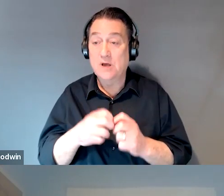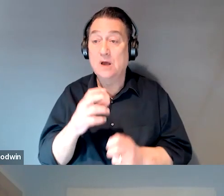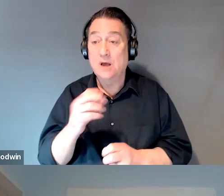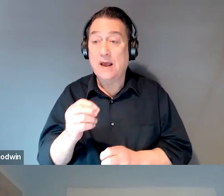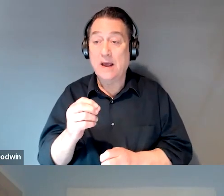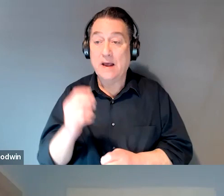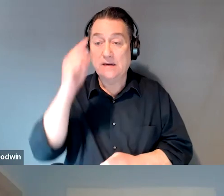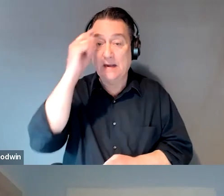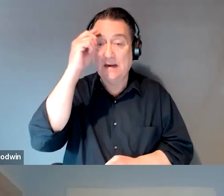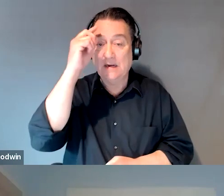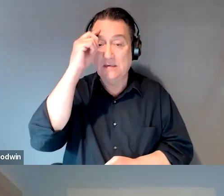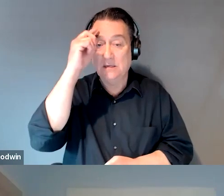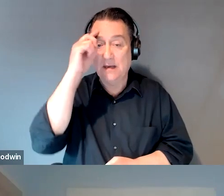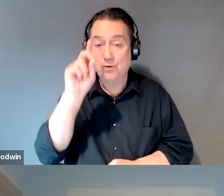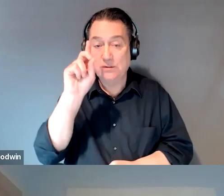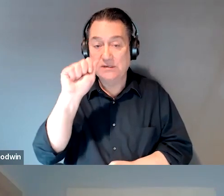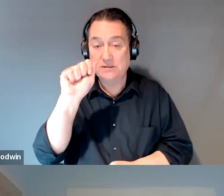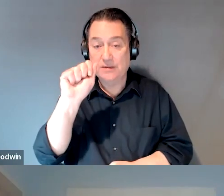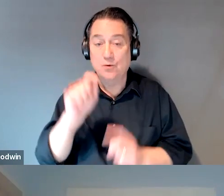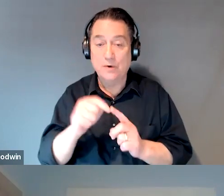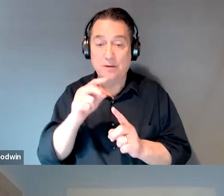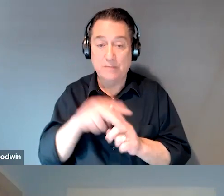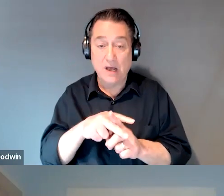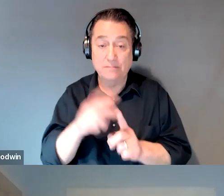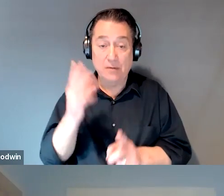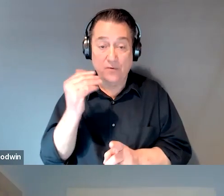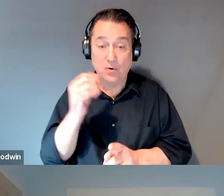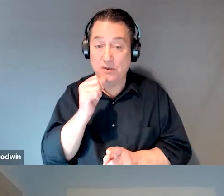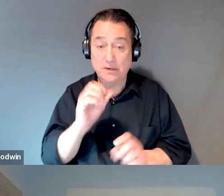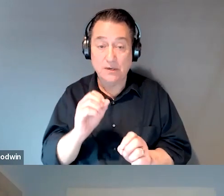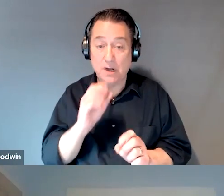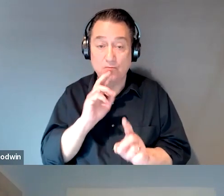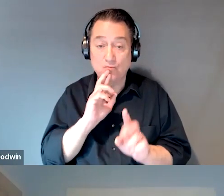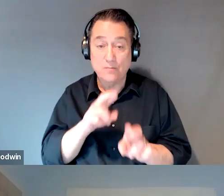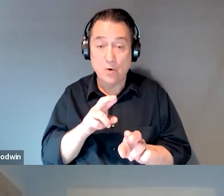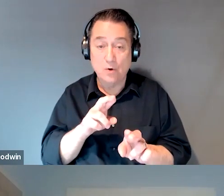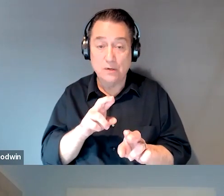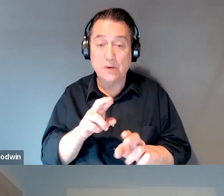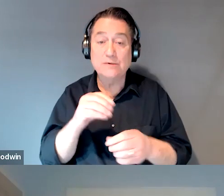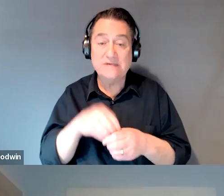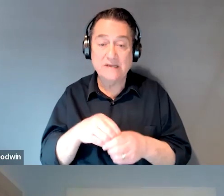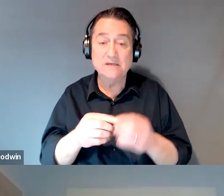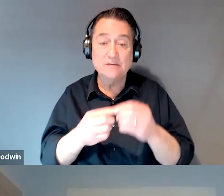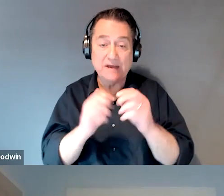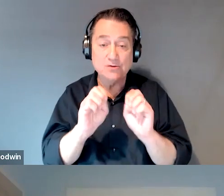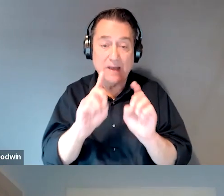and I guess when he had applied before, somebody didn't report that he was in special education. So then, he had just been denied